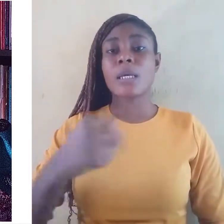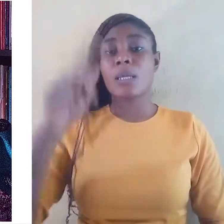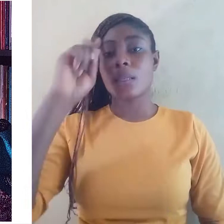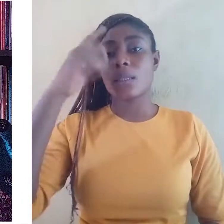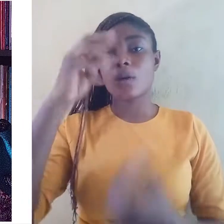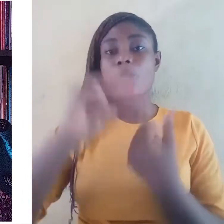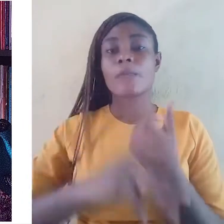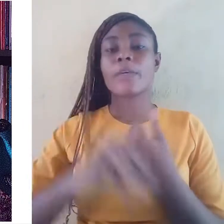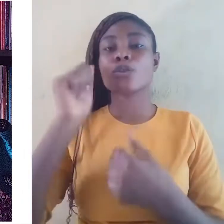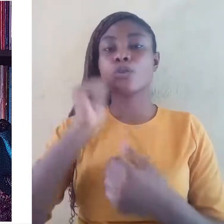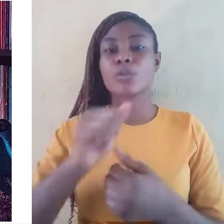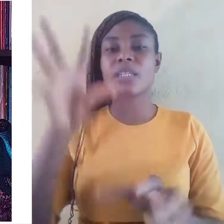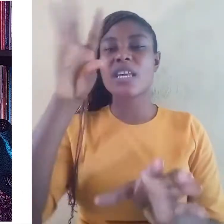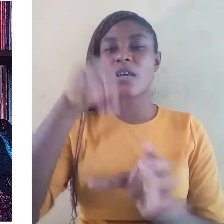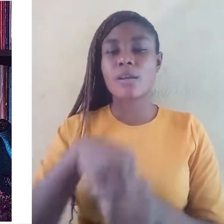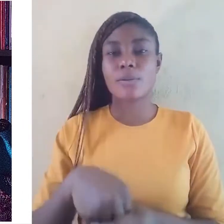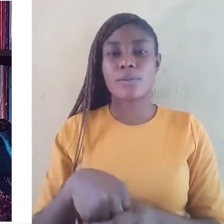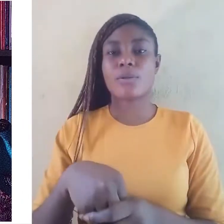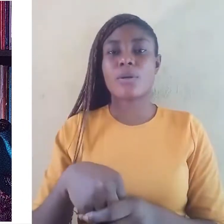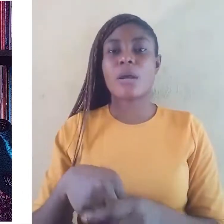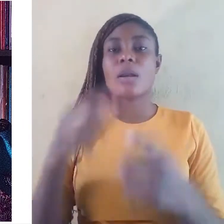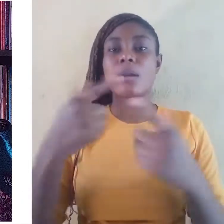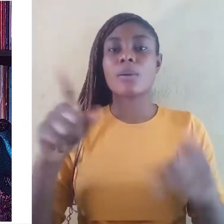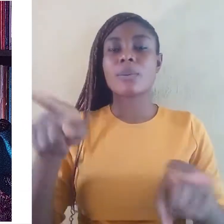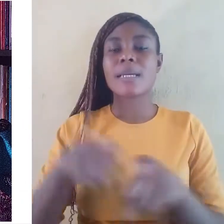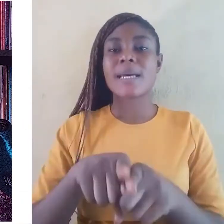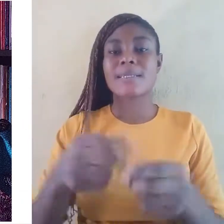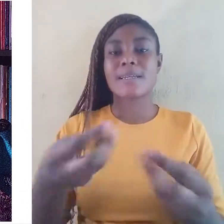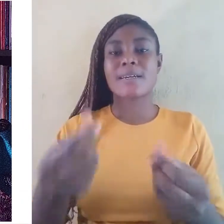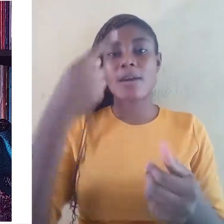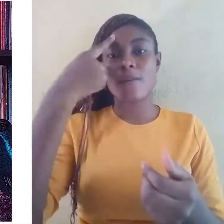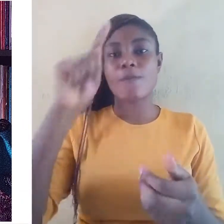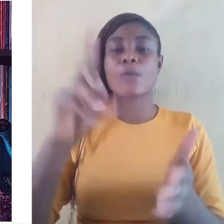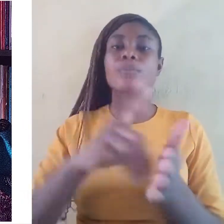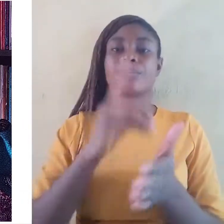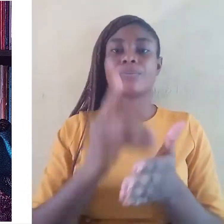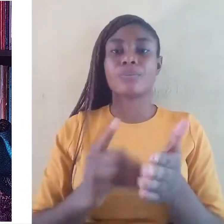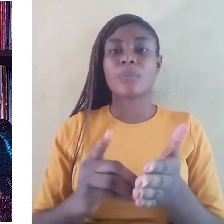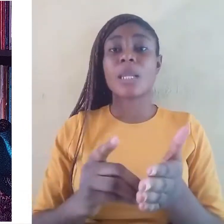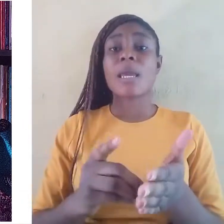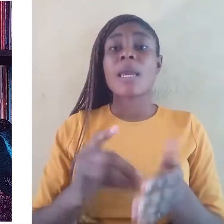a ground for discrimination in national legislation of the different countries.